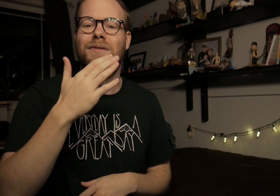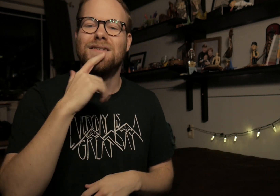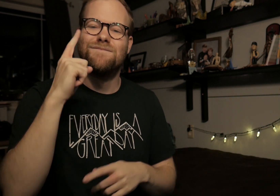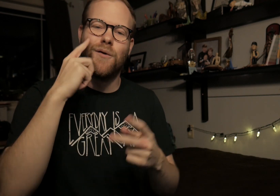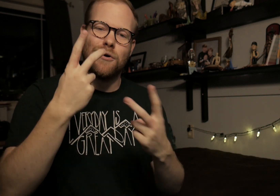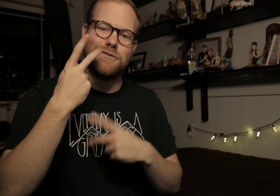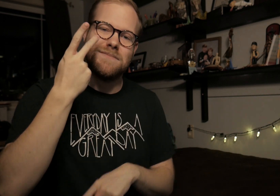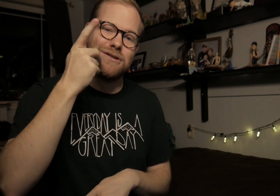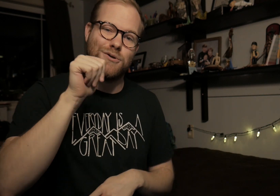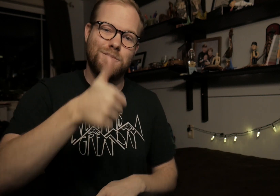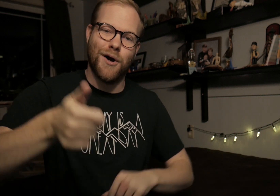Thanks for watching, see you tomorrow.